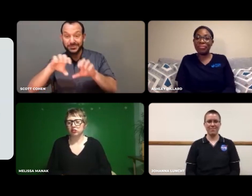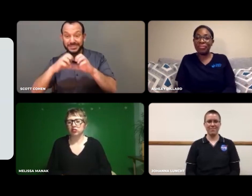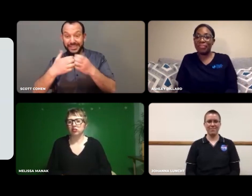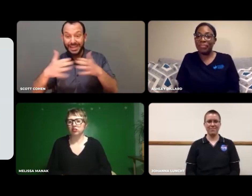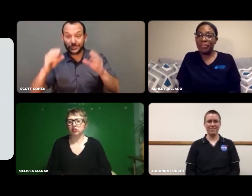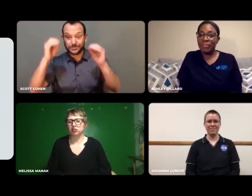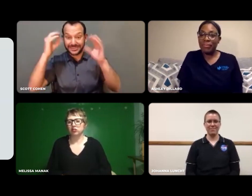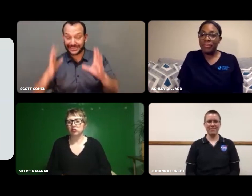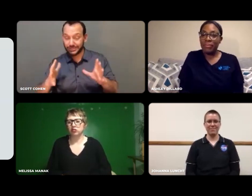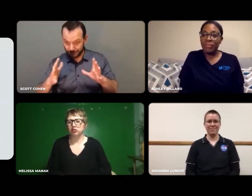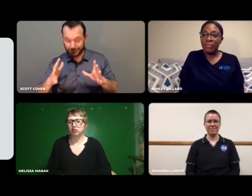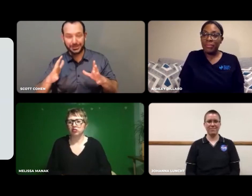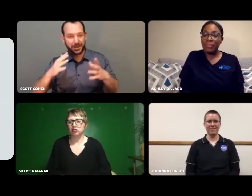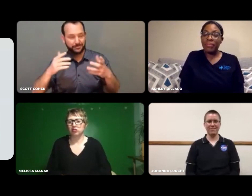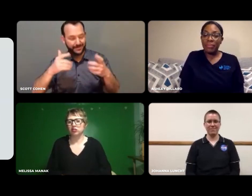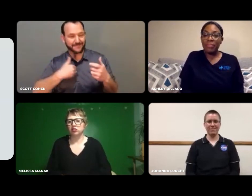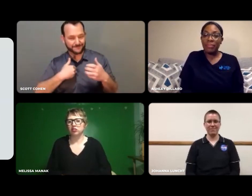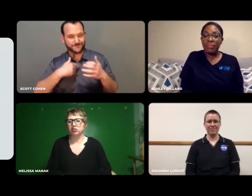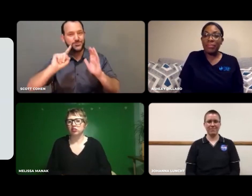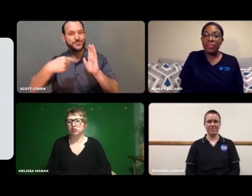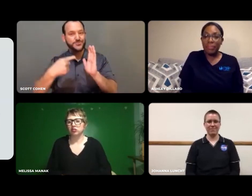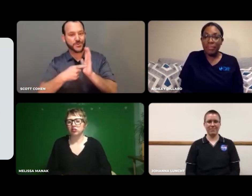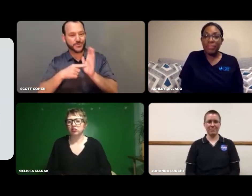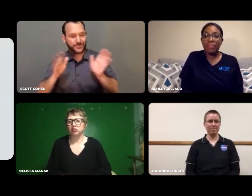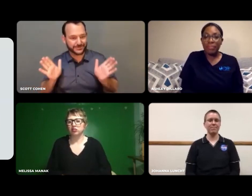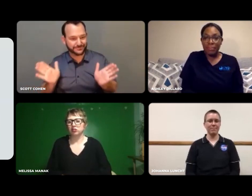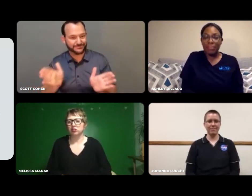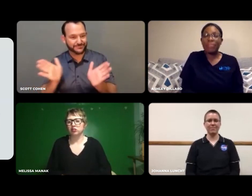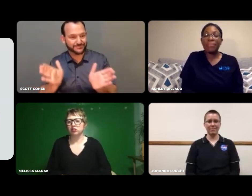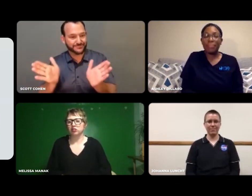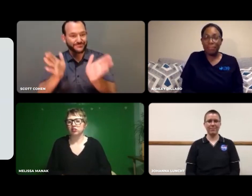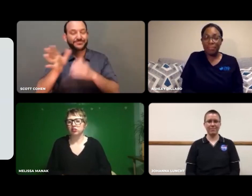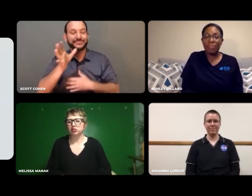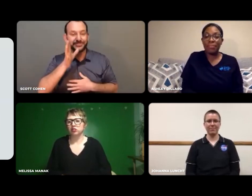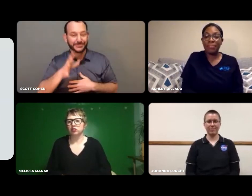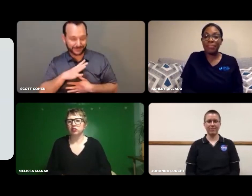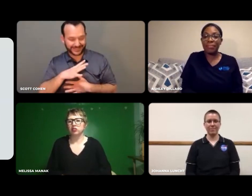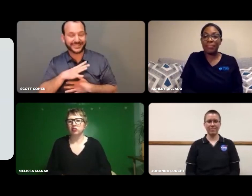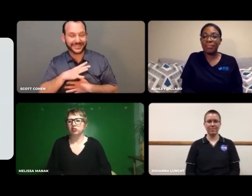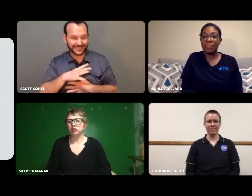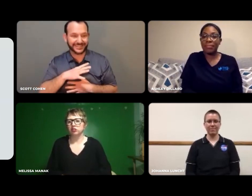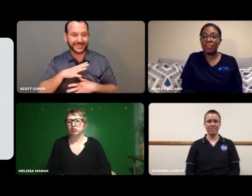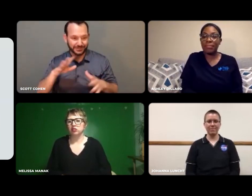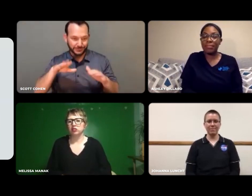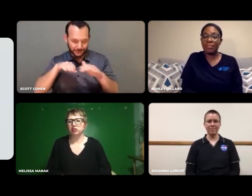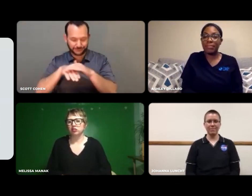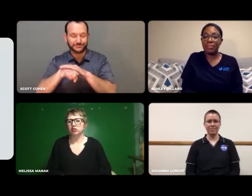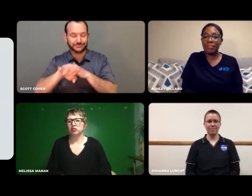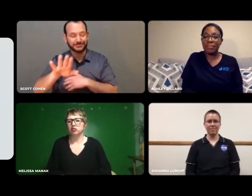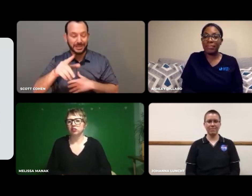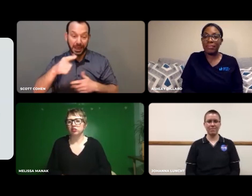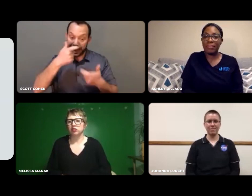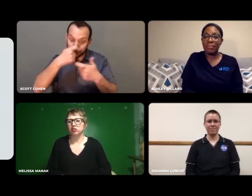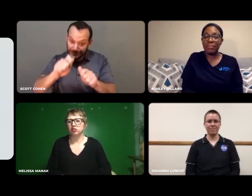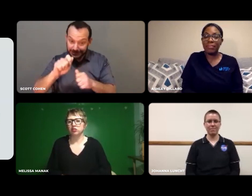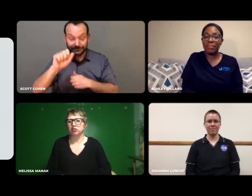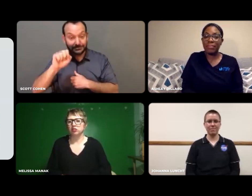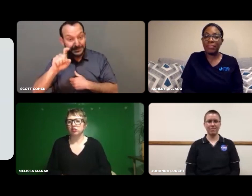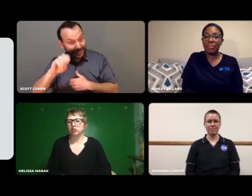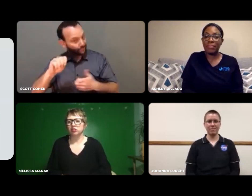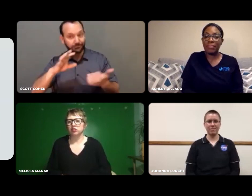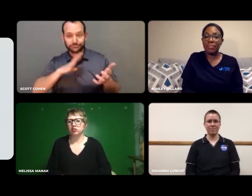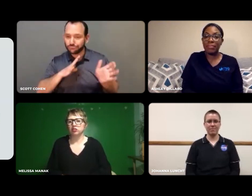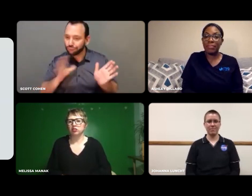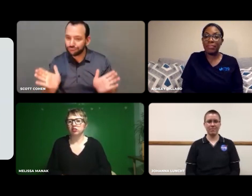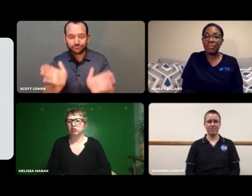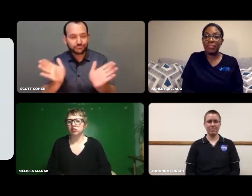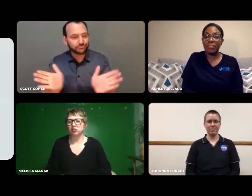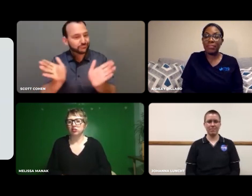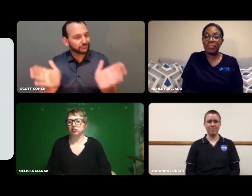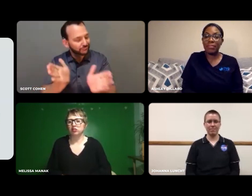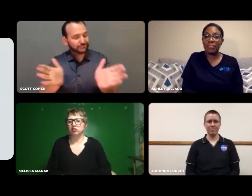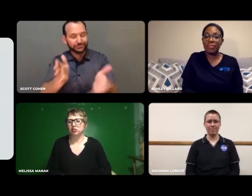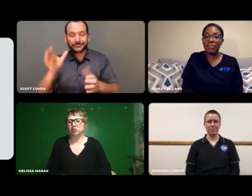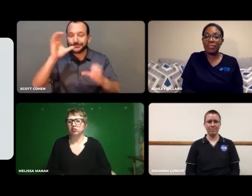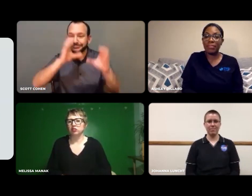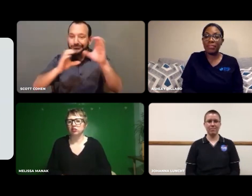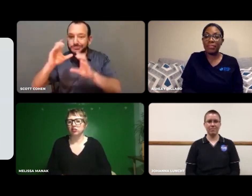Teachers encouraged women to enter the STEM world, despite interest maybe not being felt,